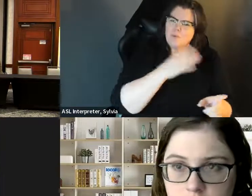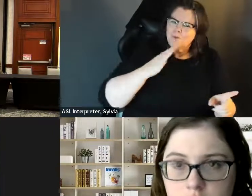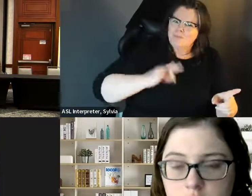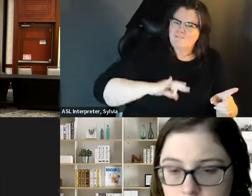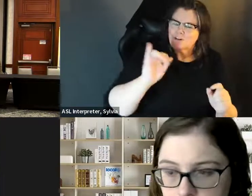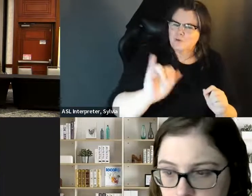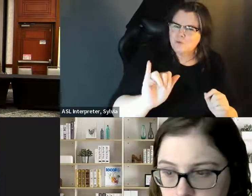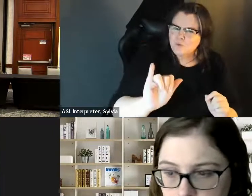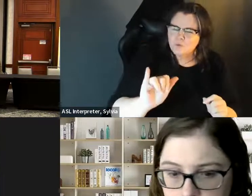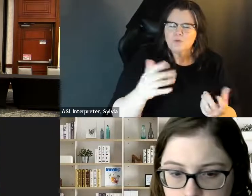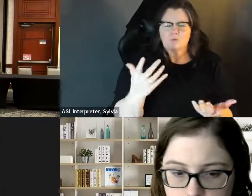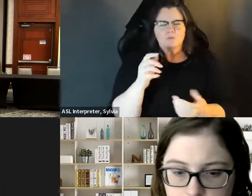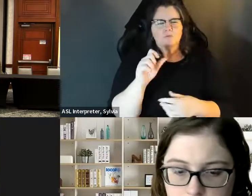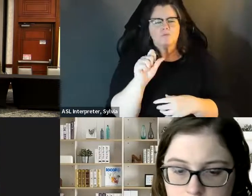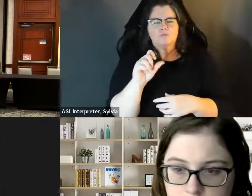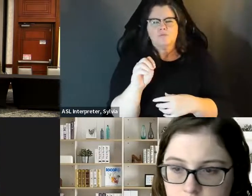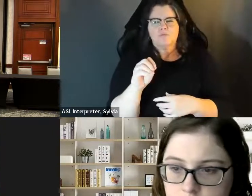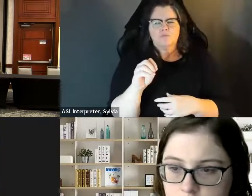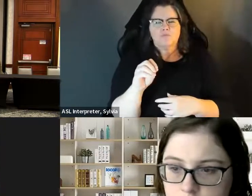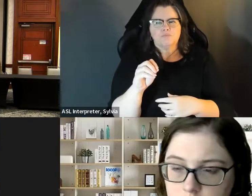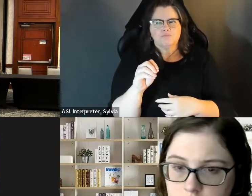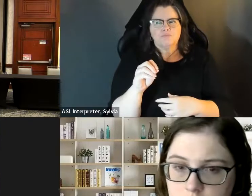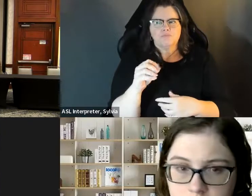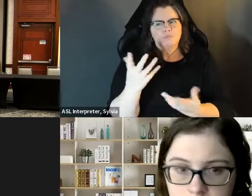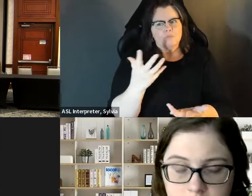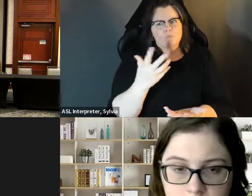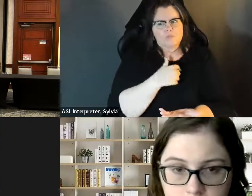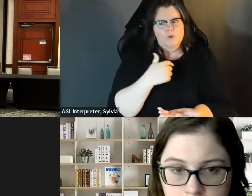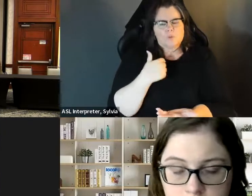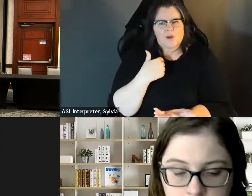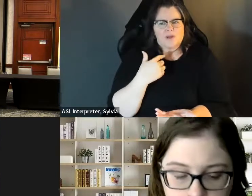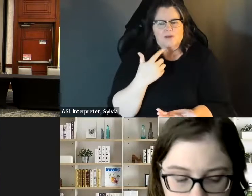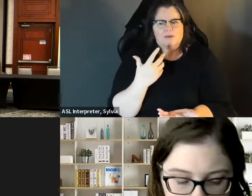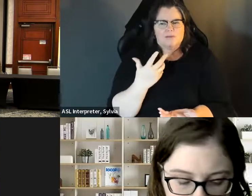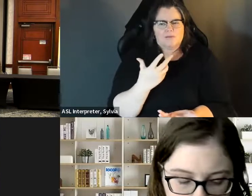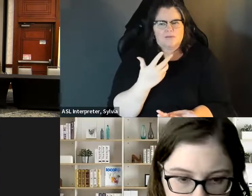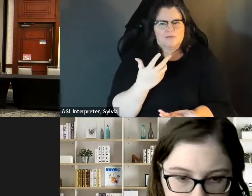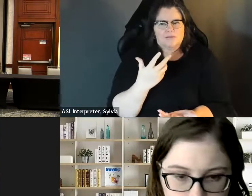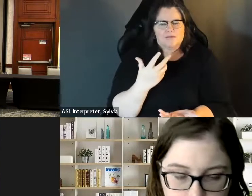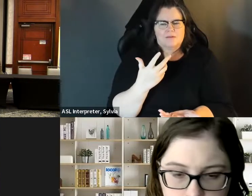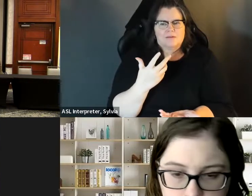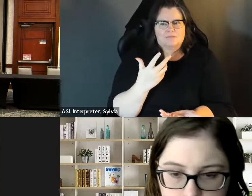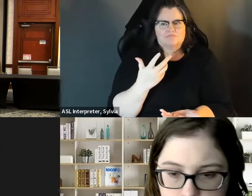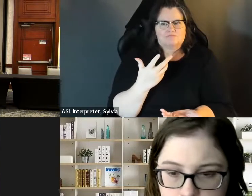We are designing it for everybody. That stable community is a community that anybody can join at any time, and they're welcome. community that anybody can join at any time and they're